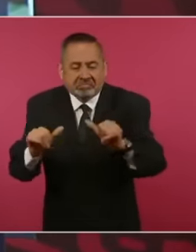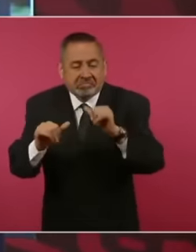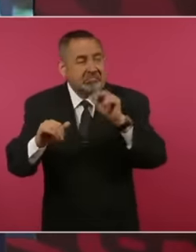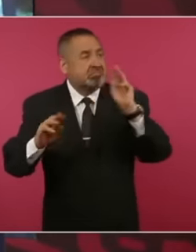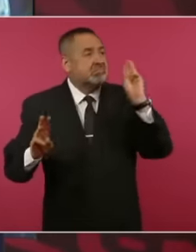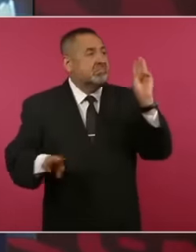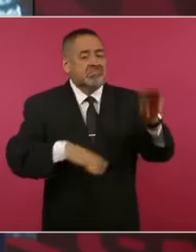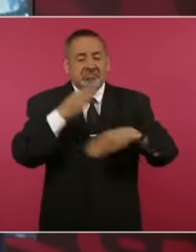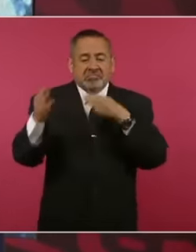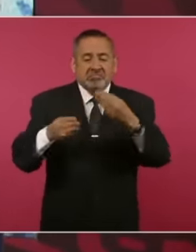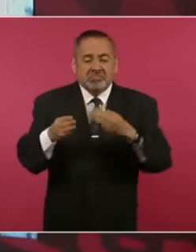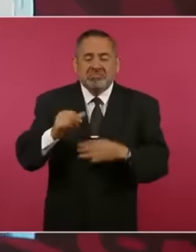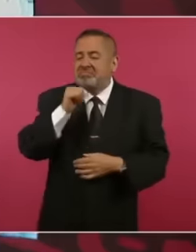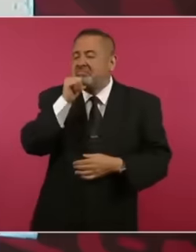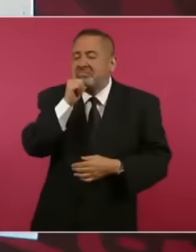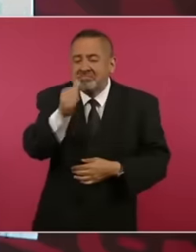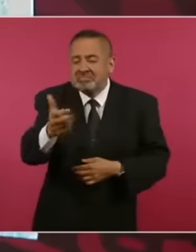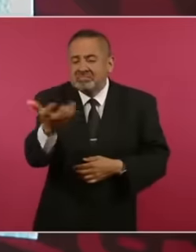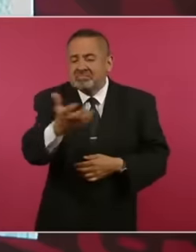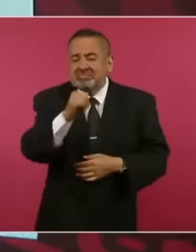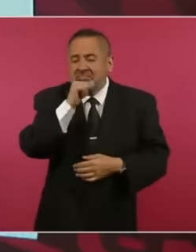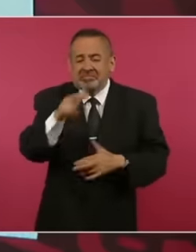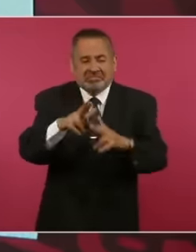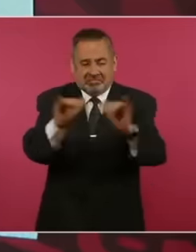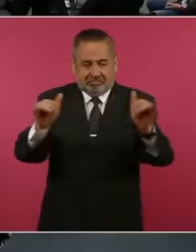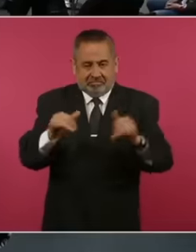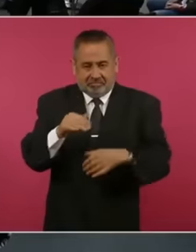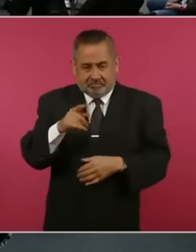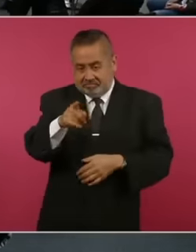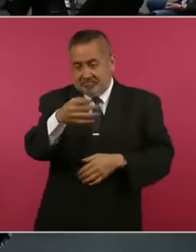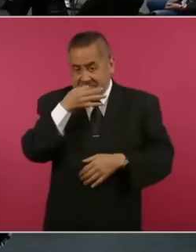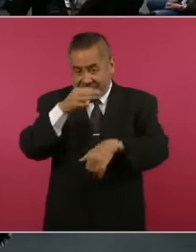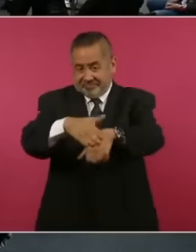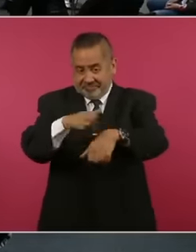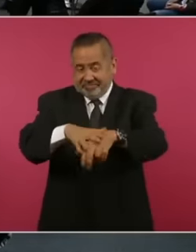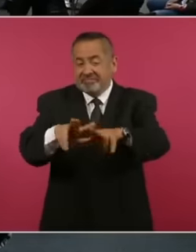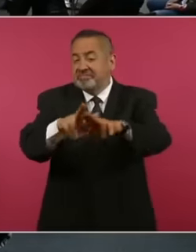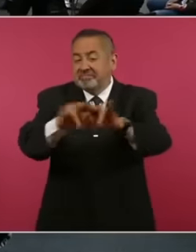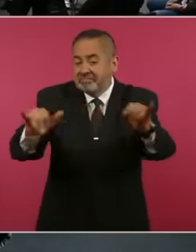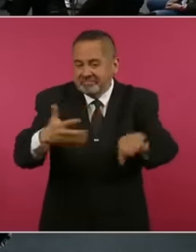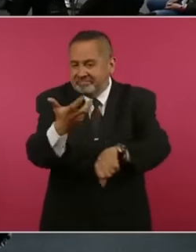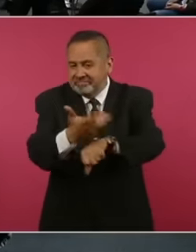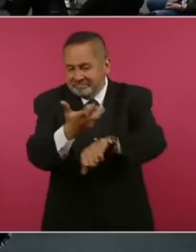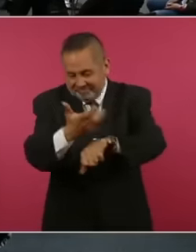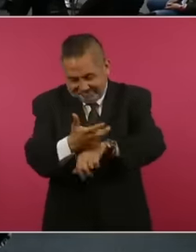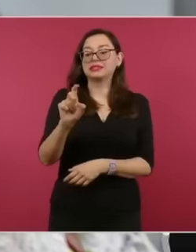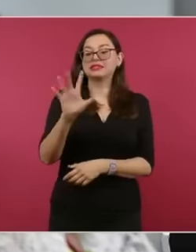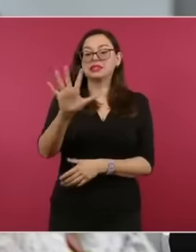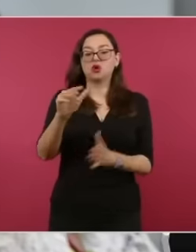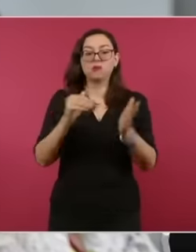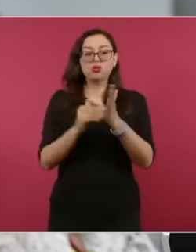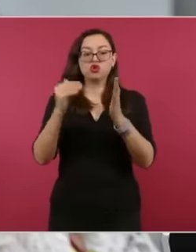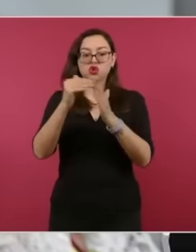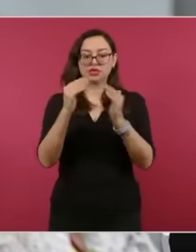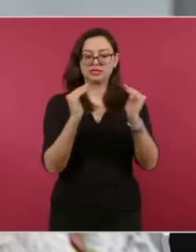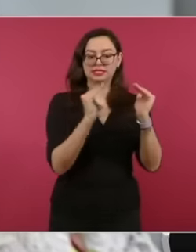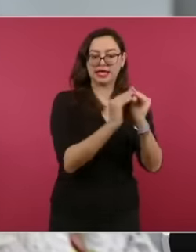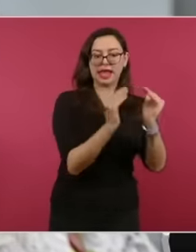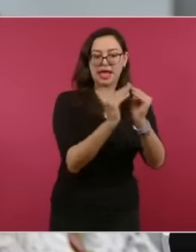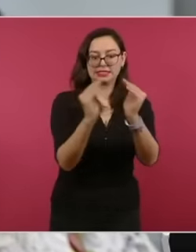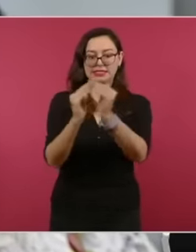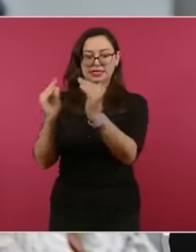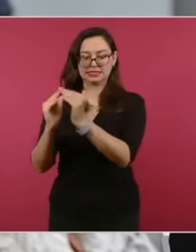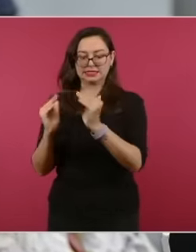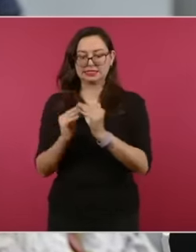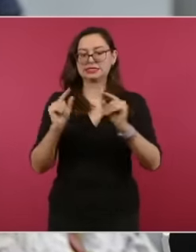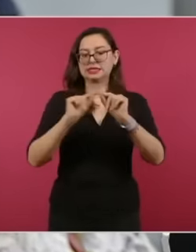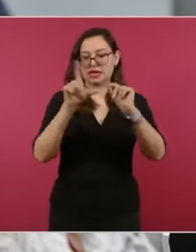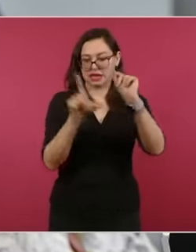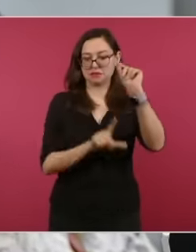government in the world does that and I emphasize that it does not do it in the United States, so I am going to